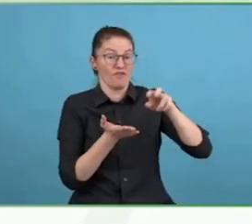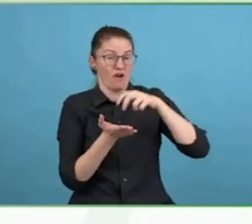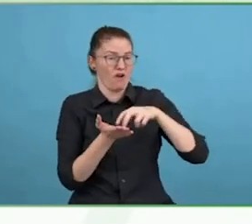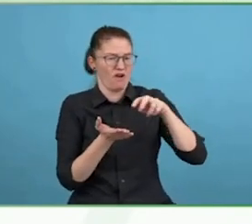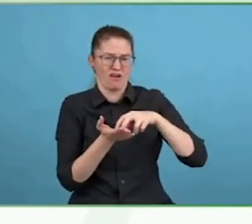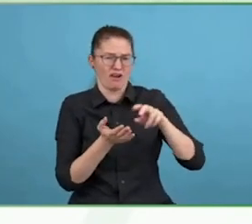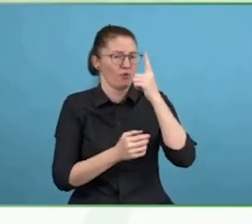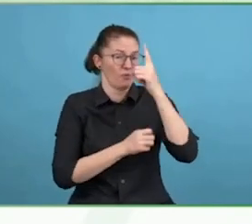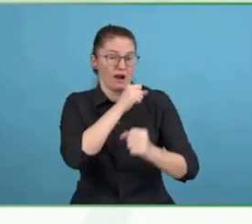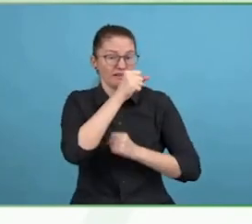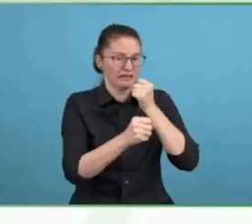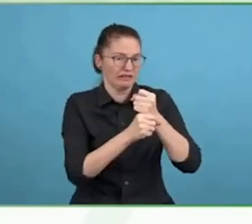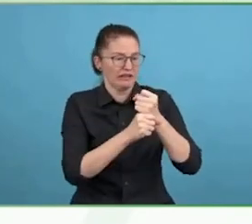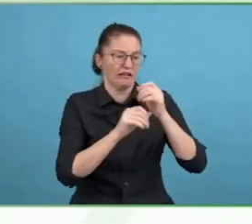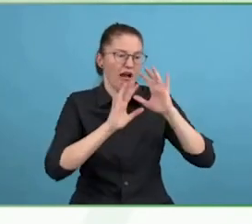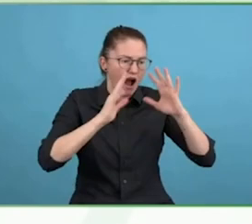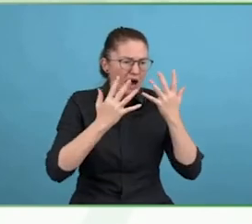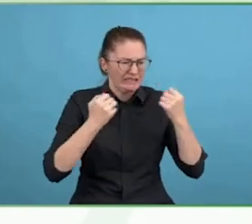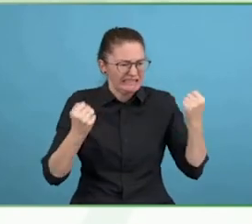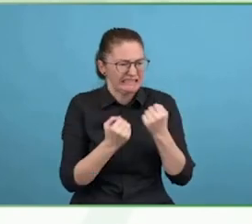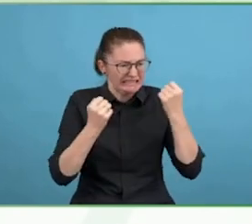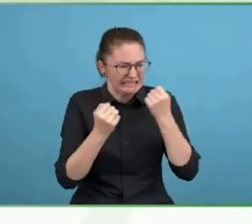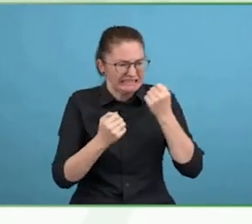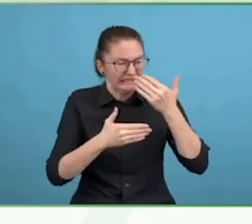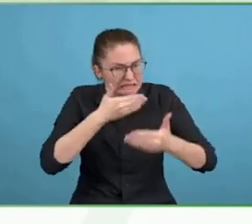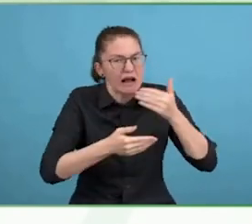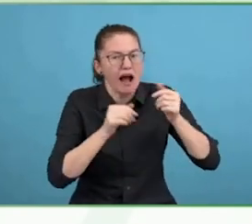and it is one of the most underused resources in people.